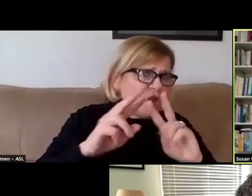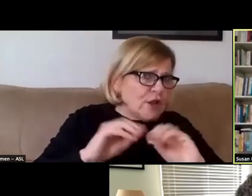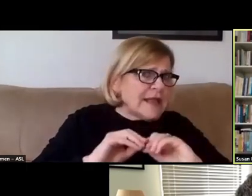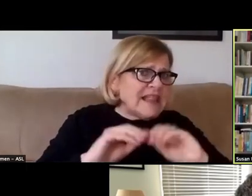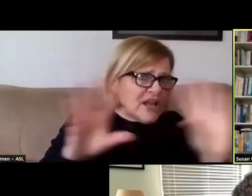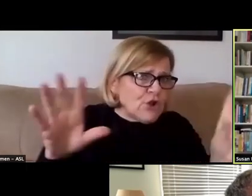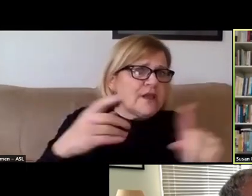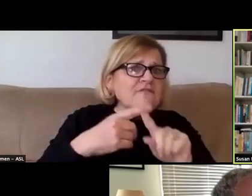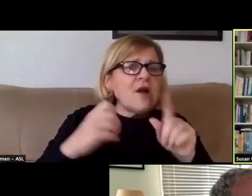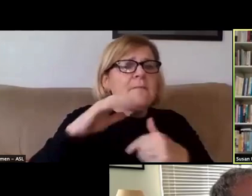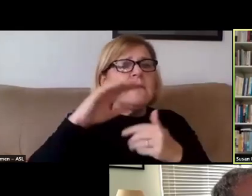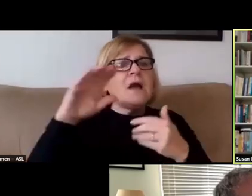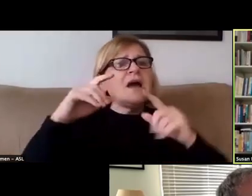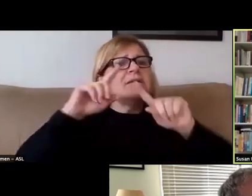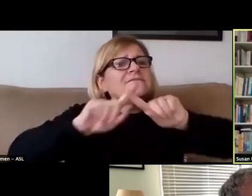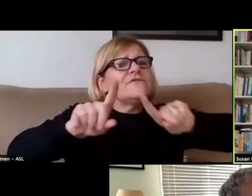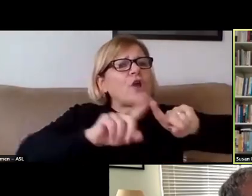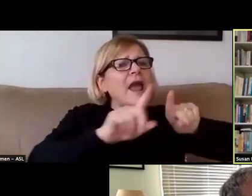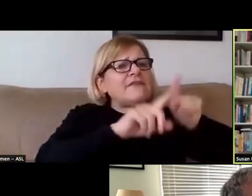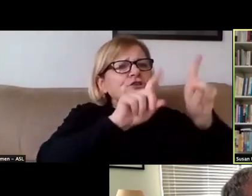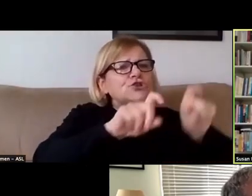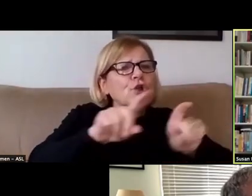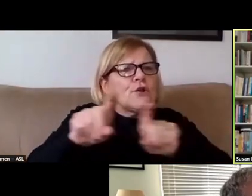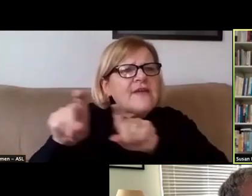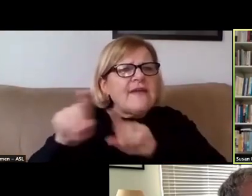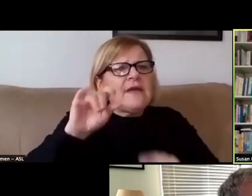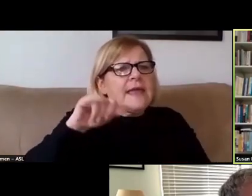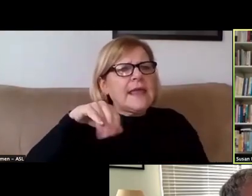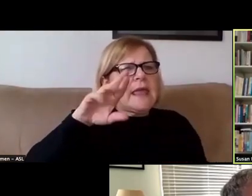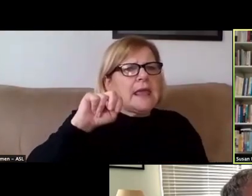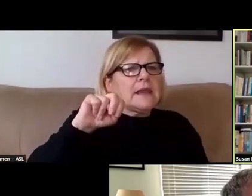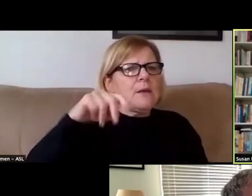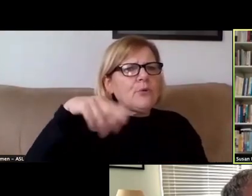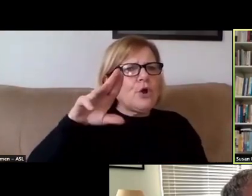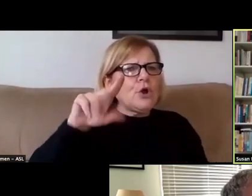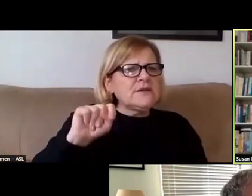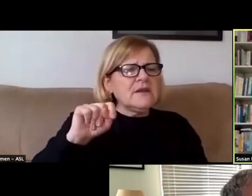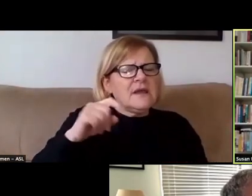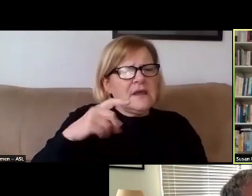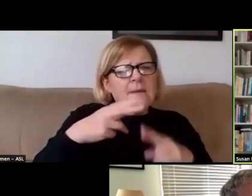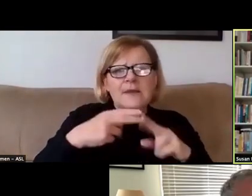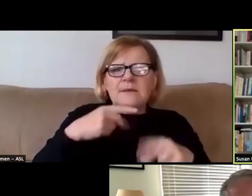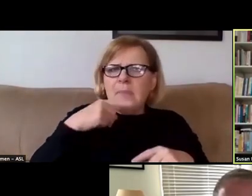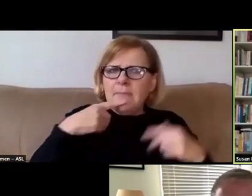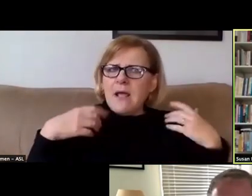from a variety of surveys and inputs. And as mentioned, the public health considerations